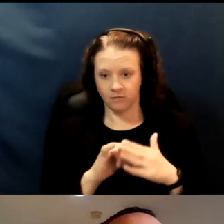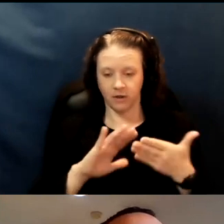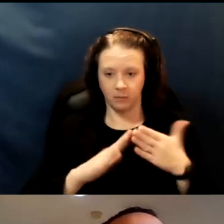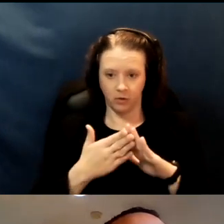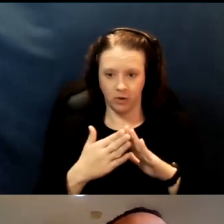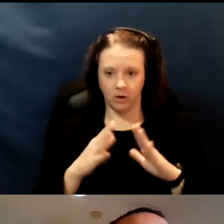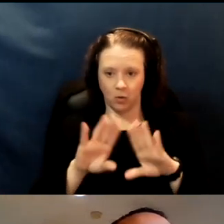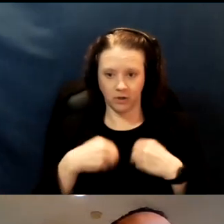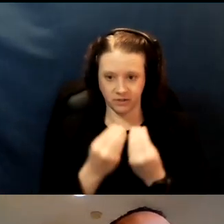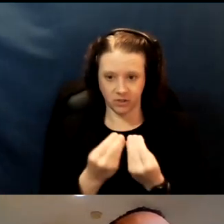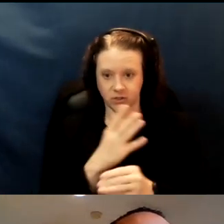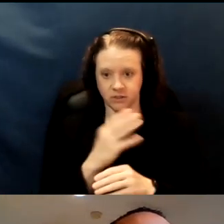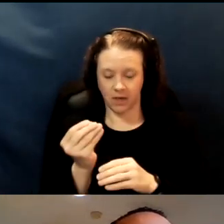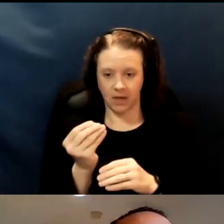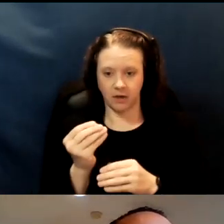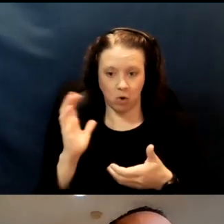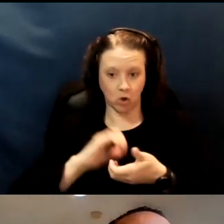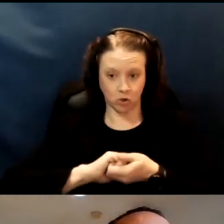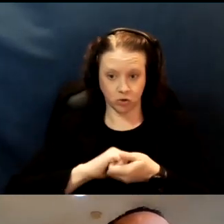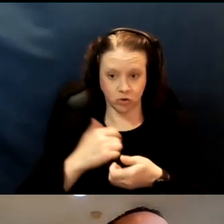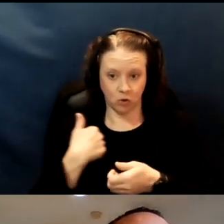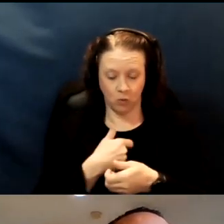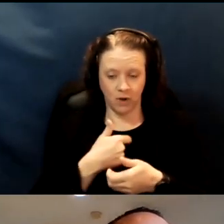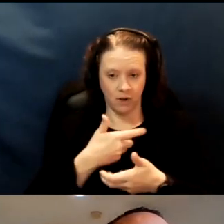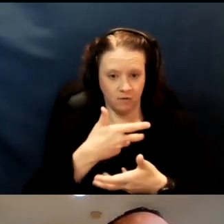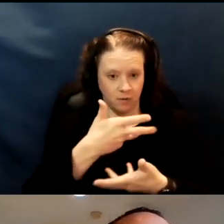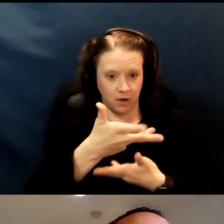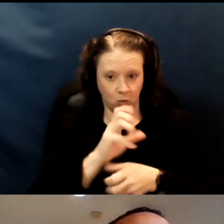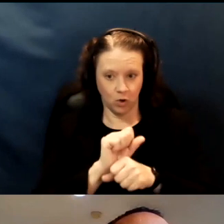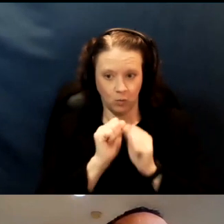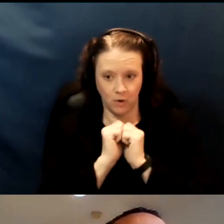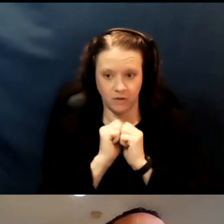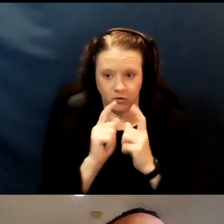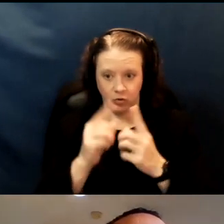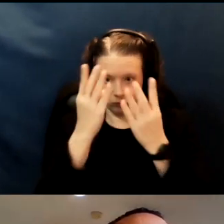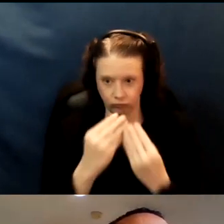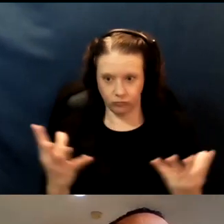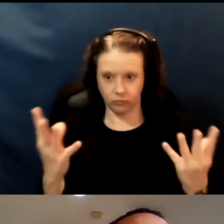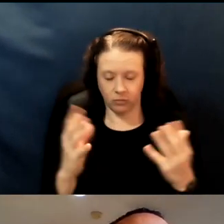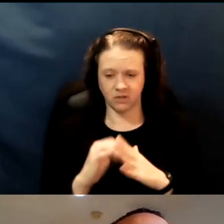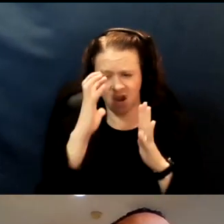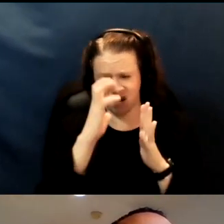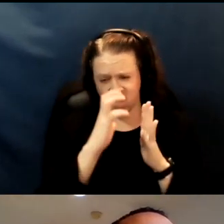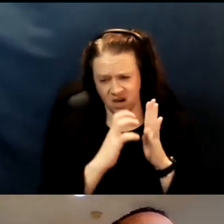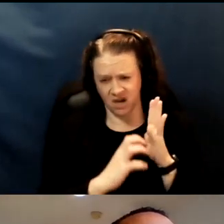and partners that we've been working with to get the word out. It's a very long list, so I won't read through it.